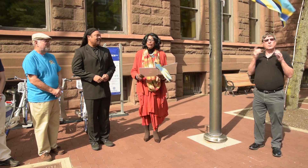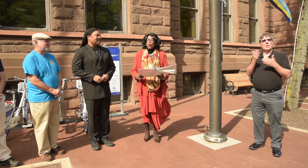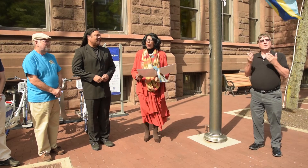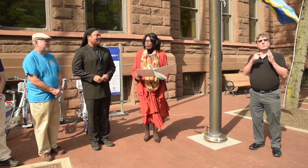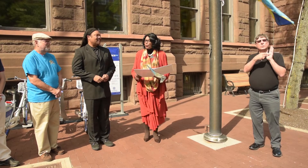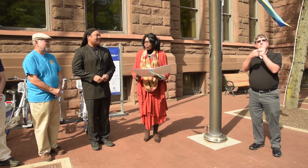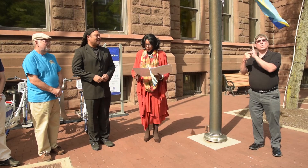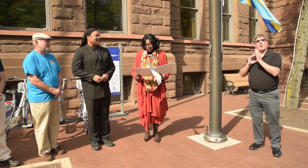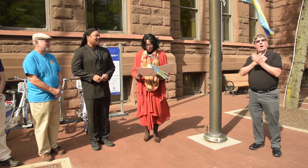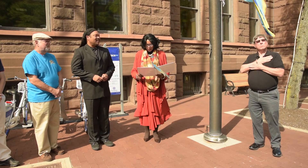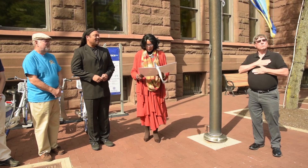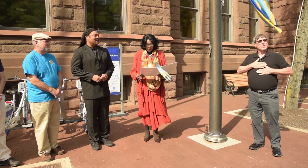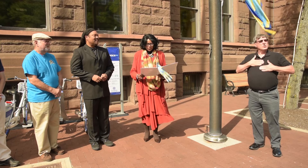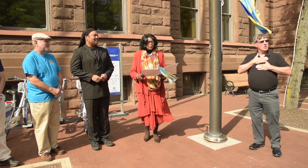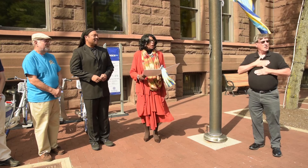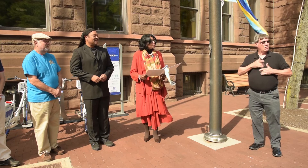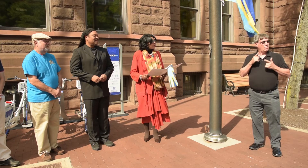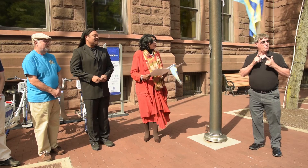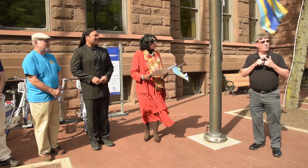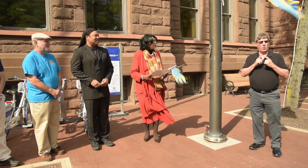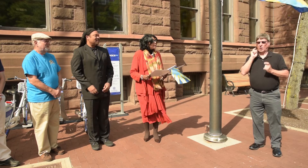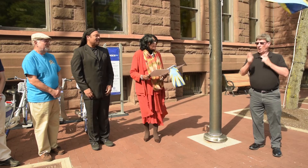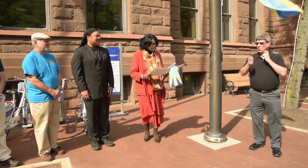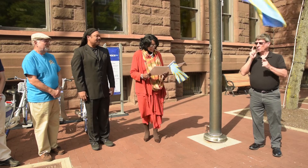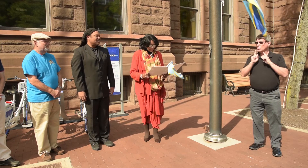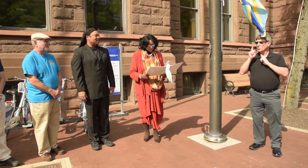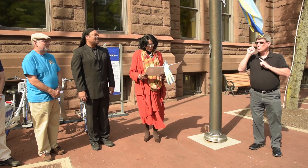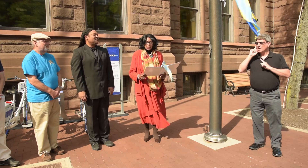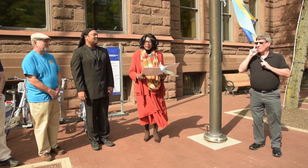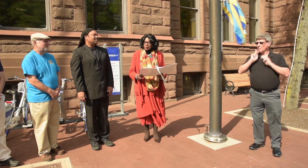show our appreciation for the contribution of the deaf residents here